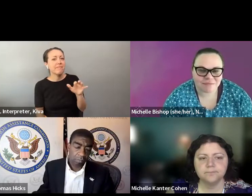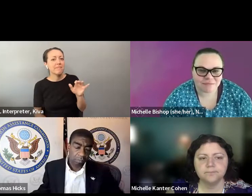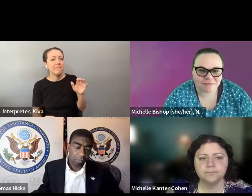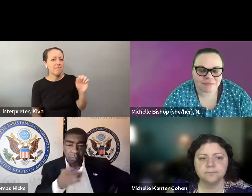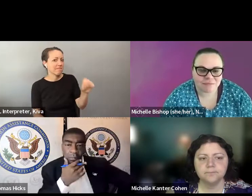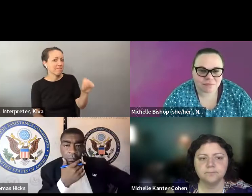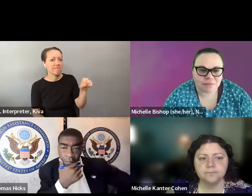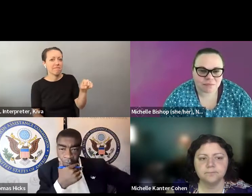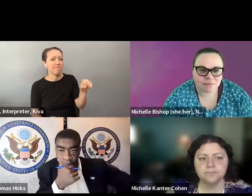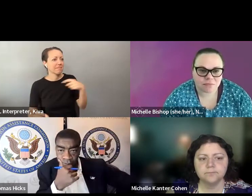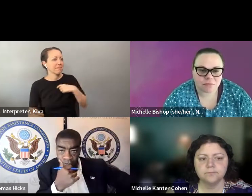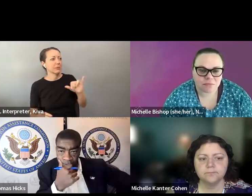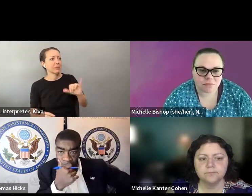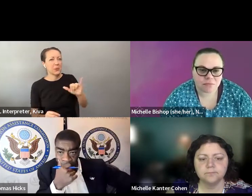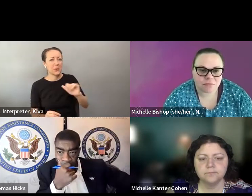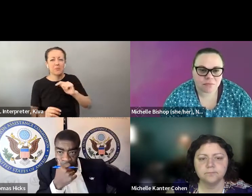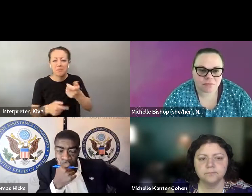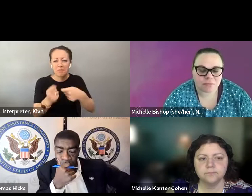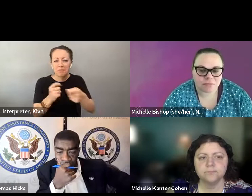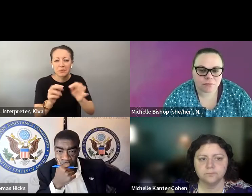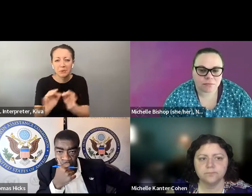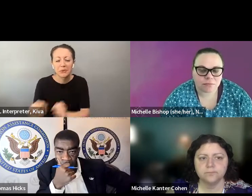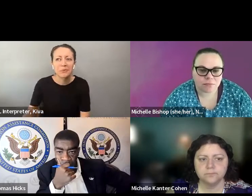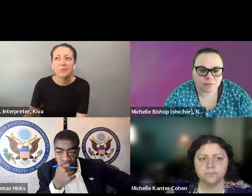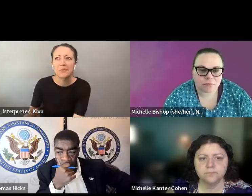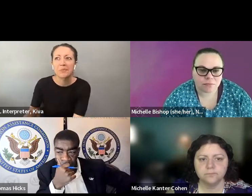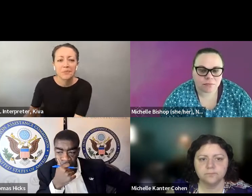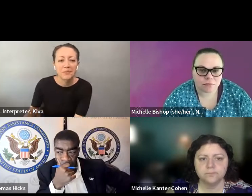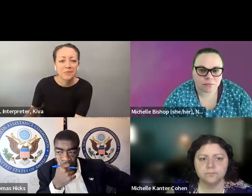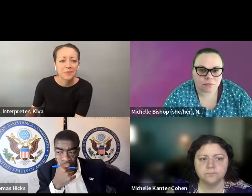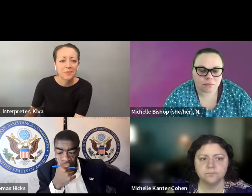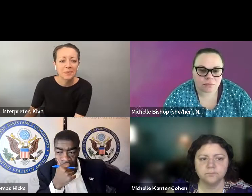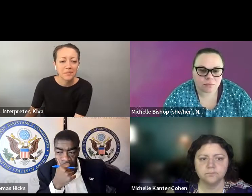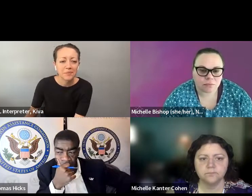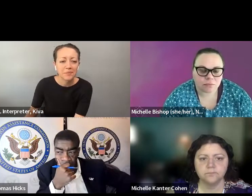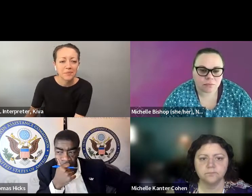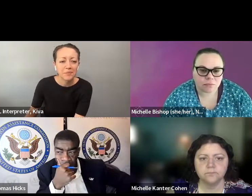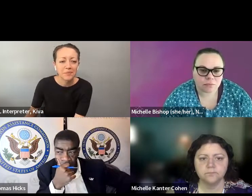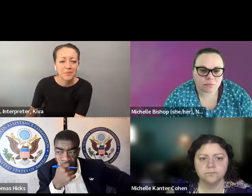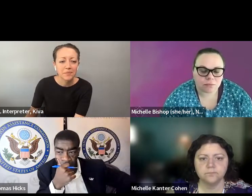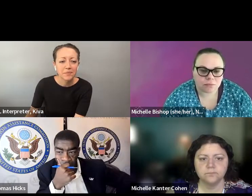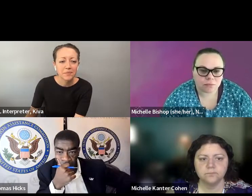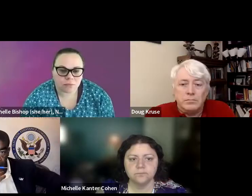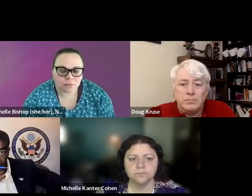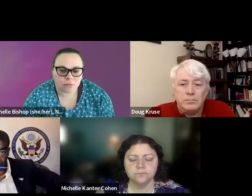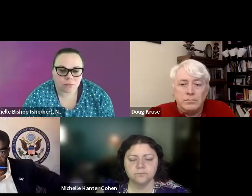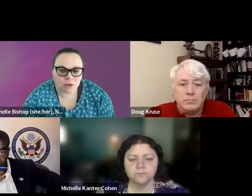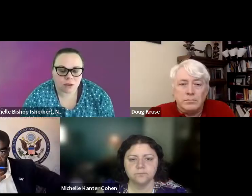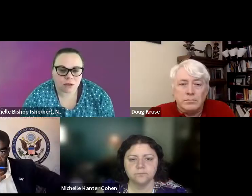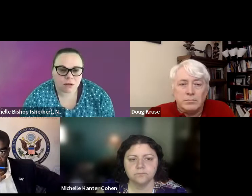Amy. » Amy: Yeah, I want to pick up right where you left off on the ballot return. That's one of the changes in the recent laws that most concerns